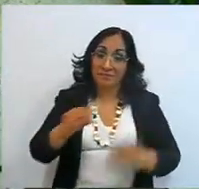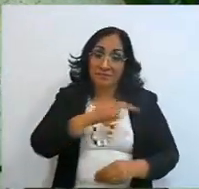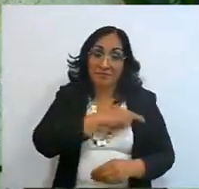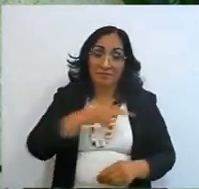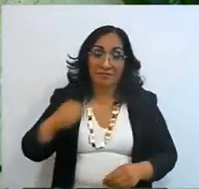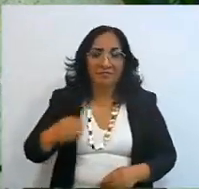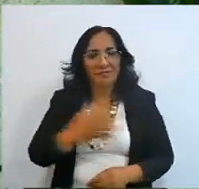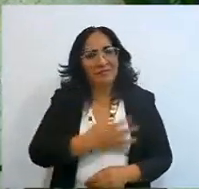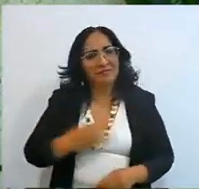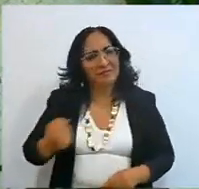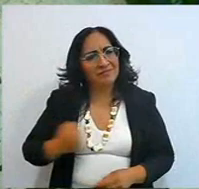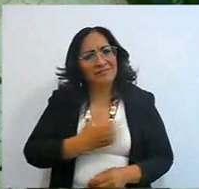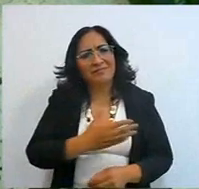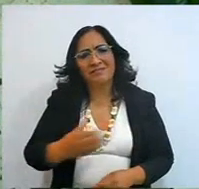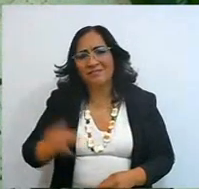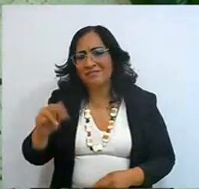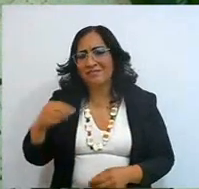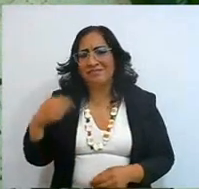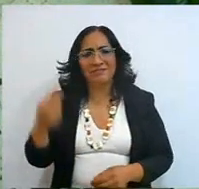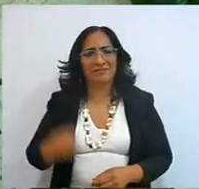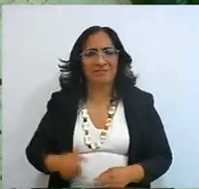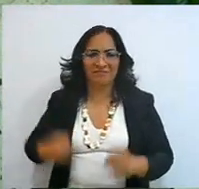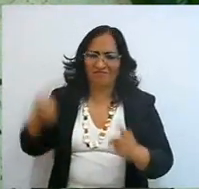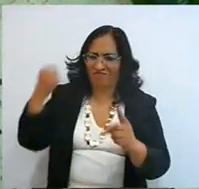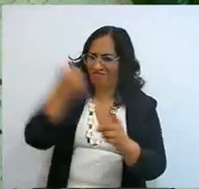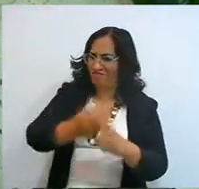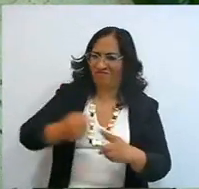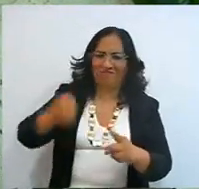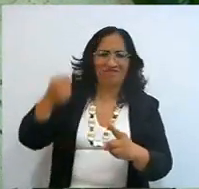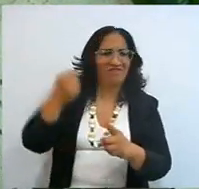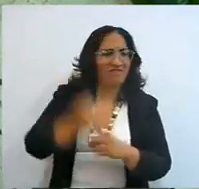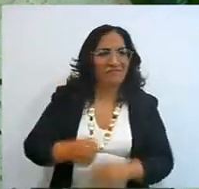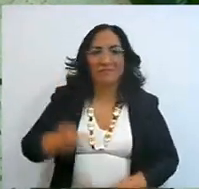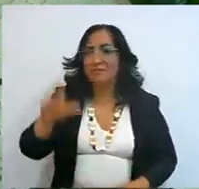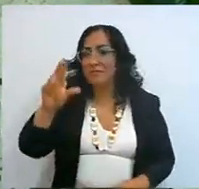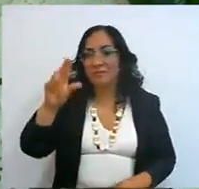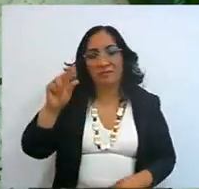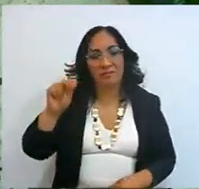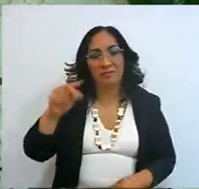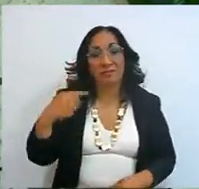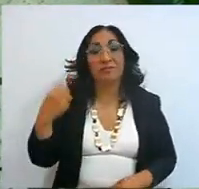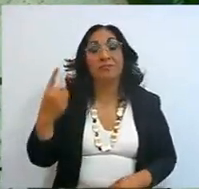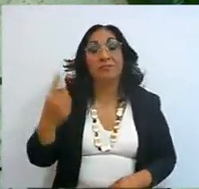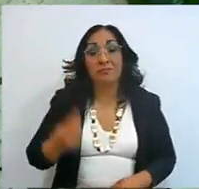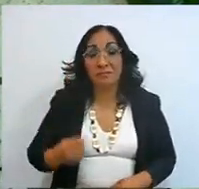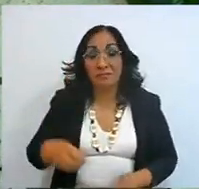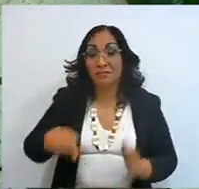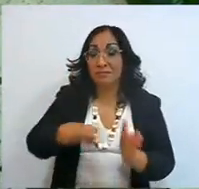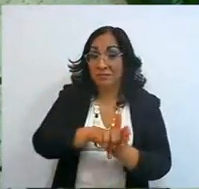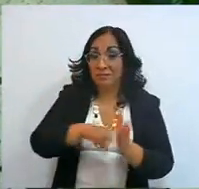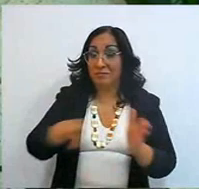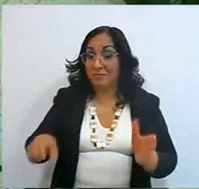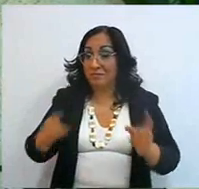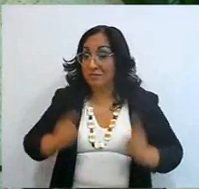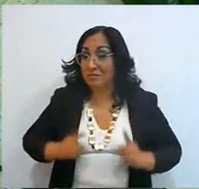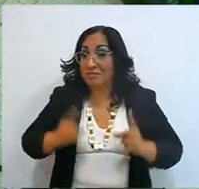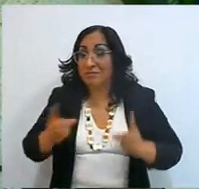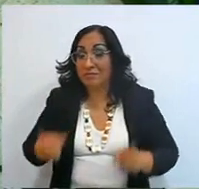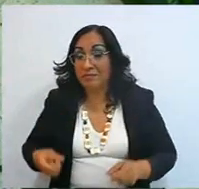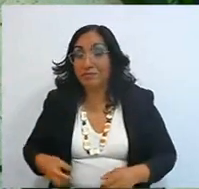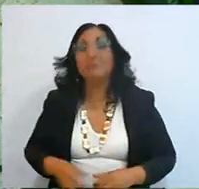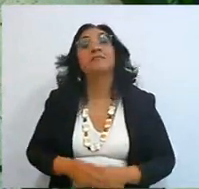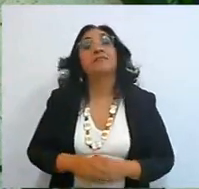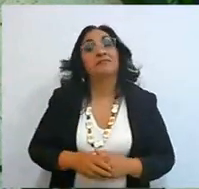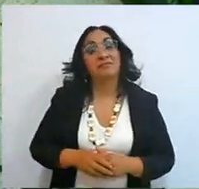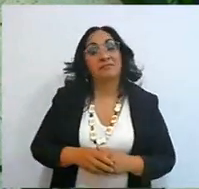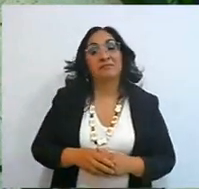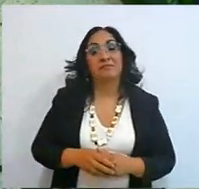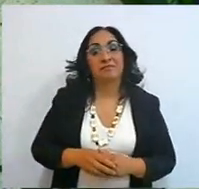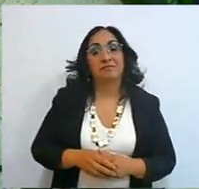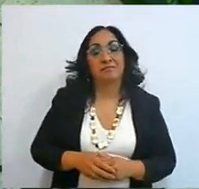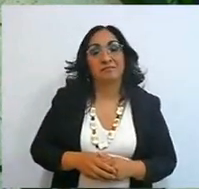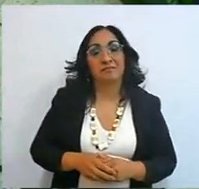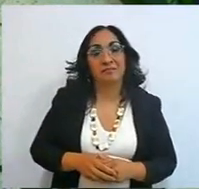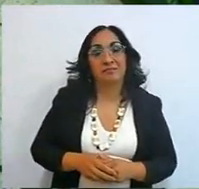It's not the blow, it's not the kick, it's not the flip flop, no, it's the example we set as the teacher said,